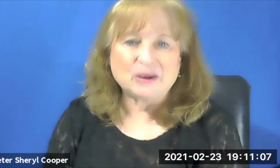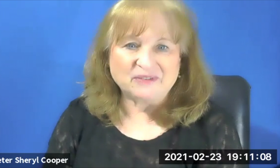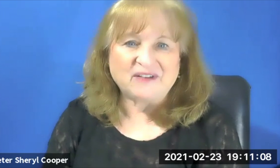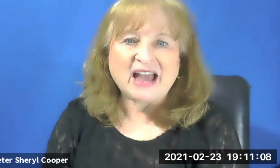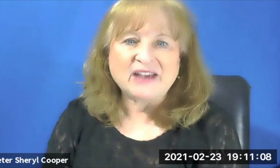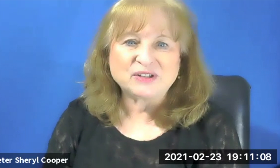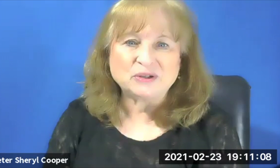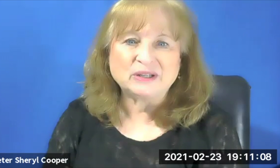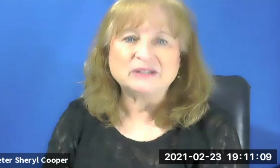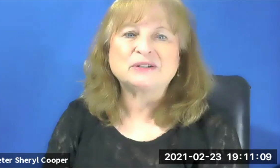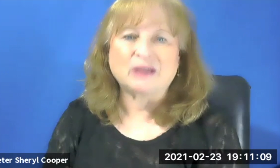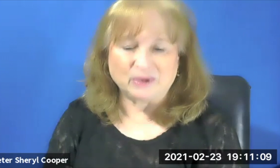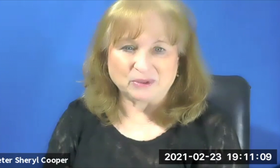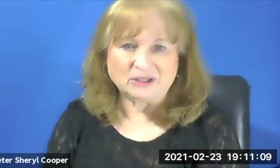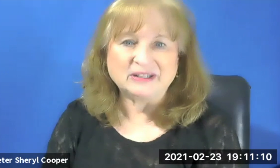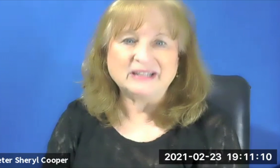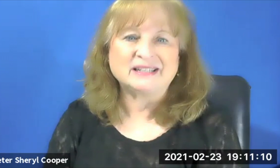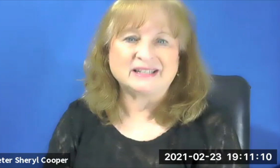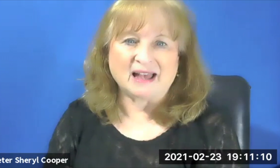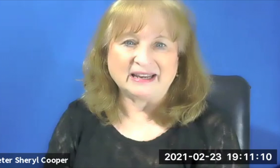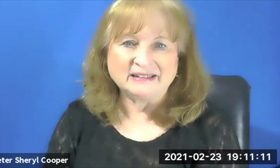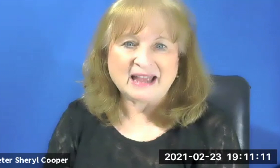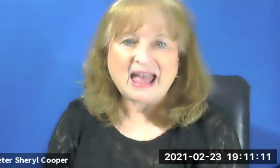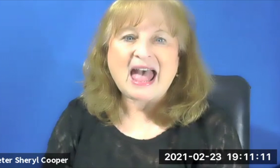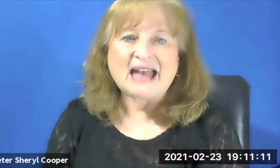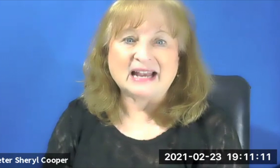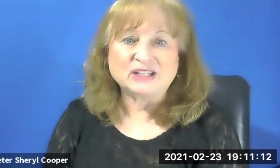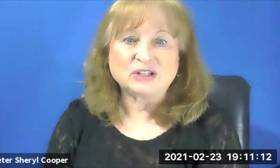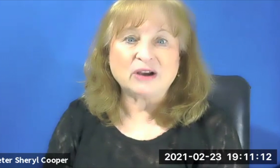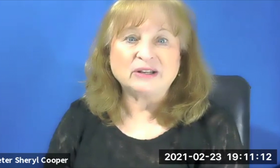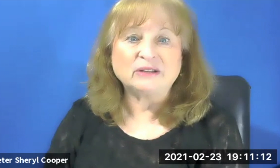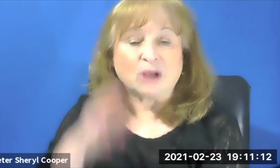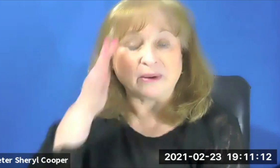There were five students. And we were learning to sign. And I started going to